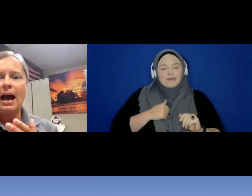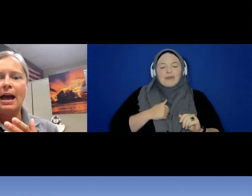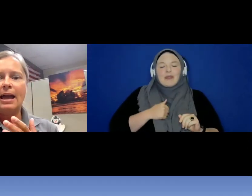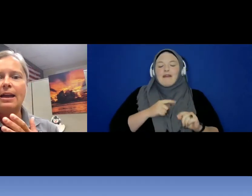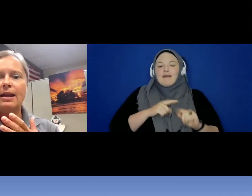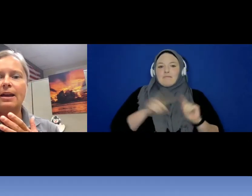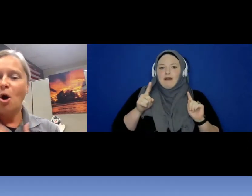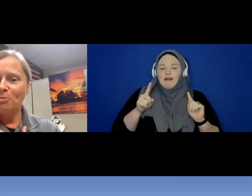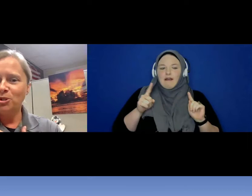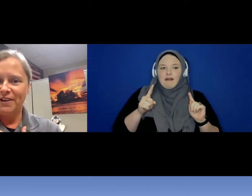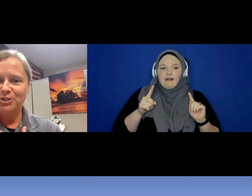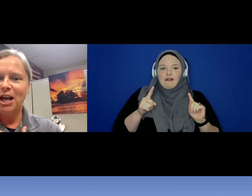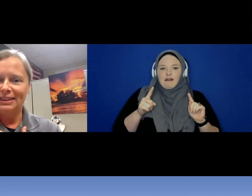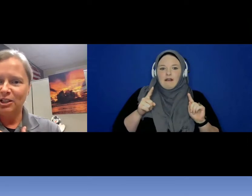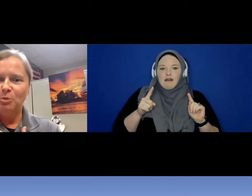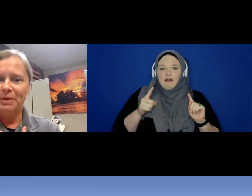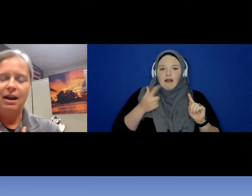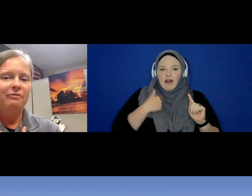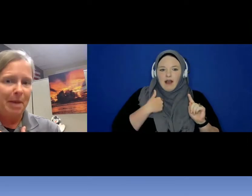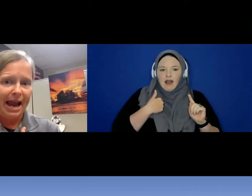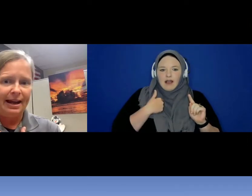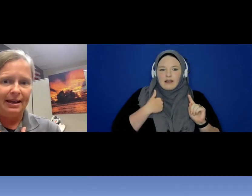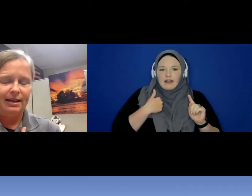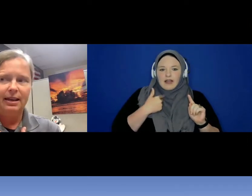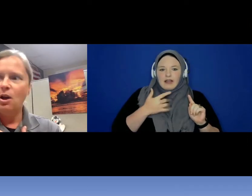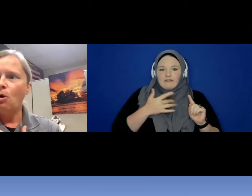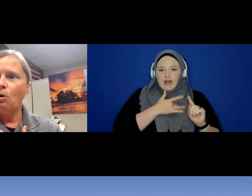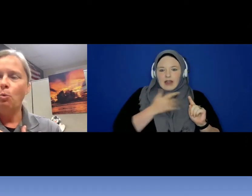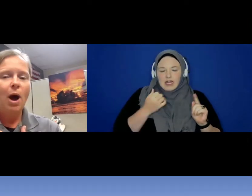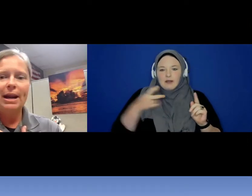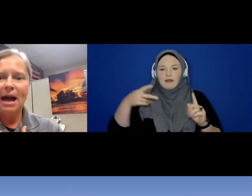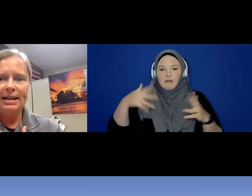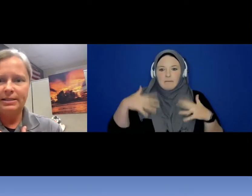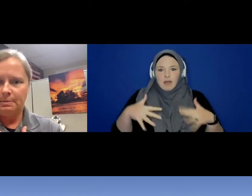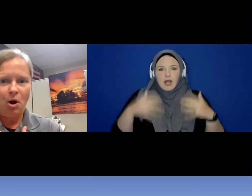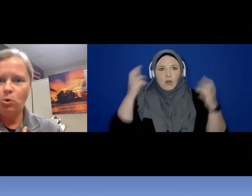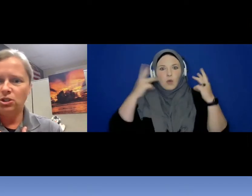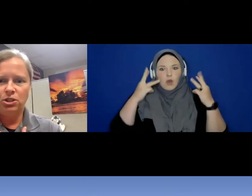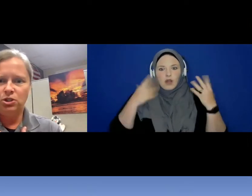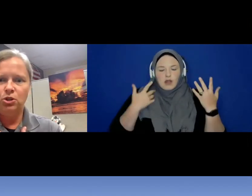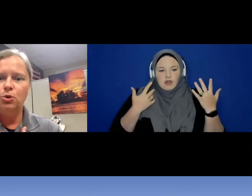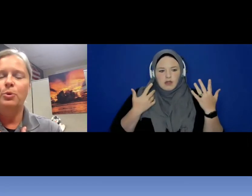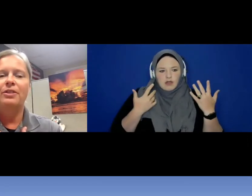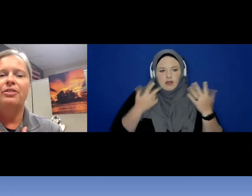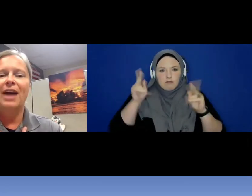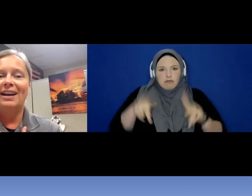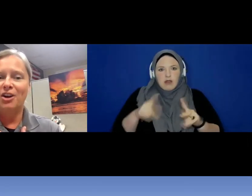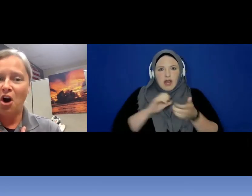I almost felt a little bit of panic. What am I supposed to do with that call